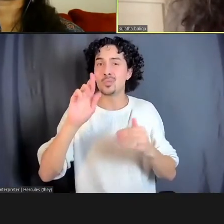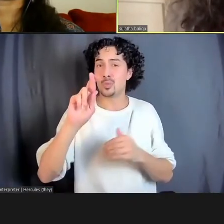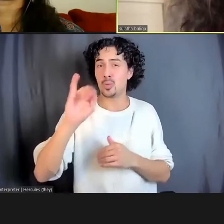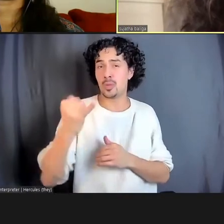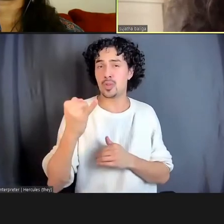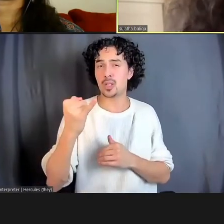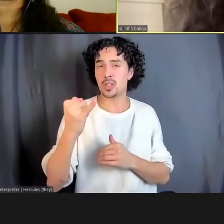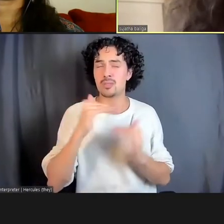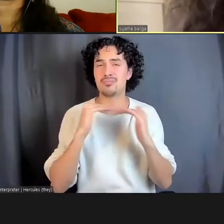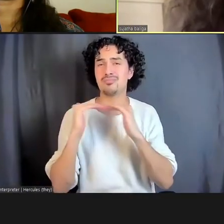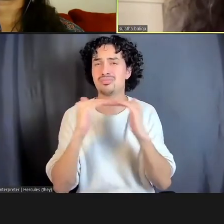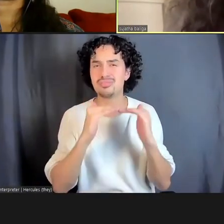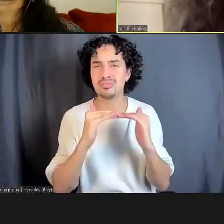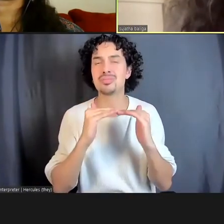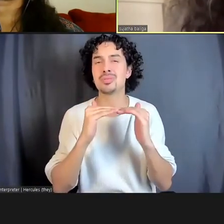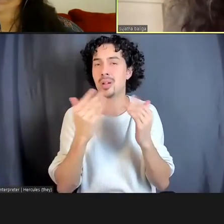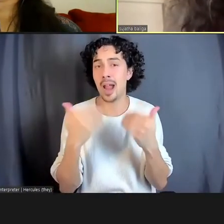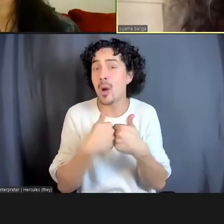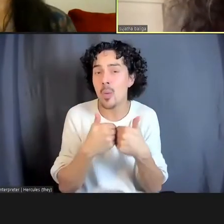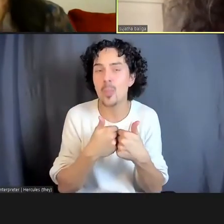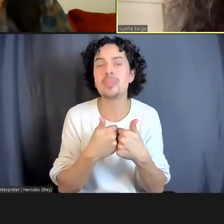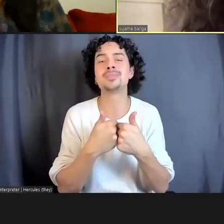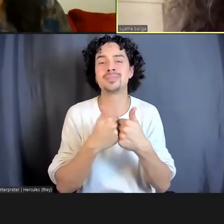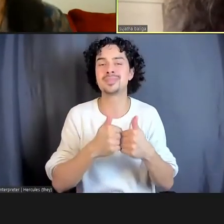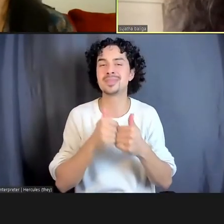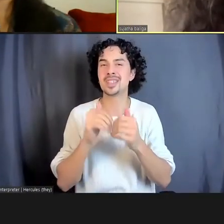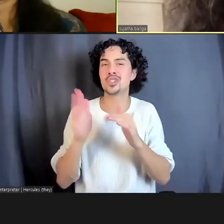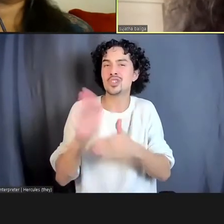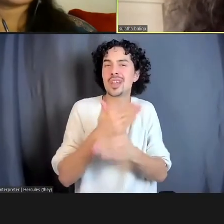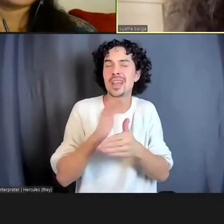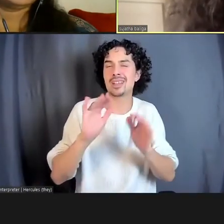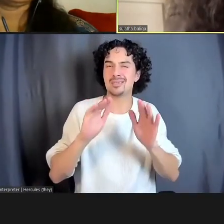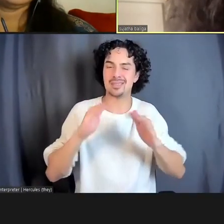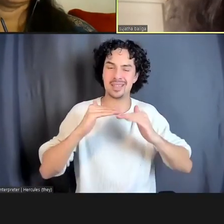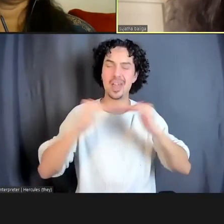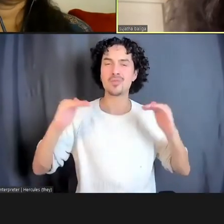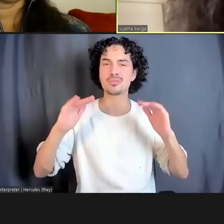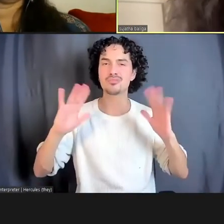shared power and the deeper empowerment of folks who've both caused harm and